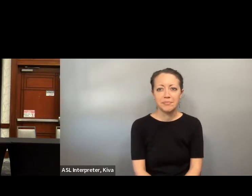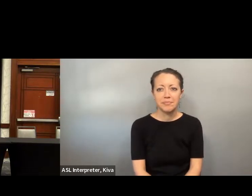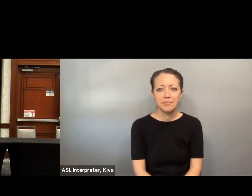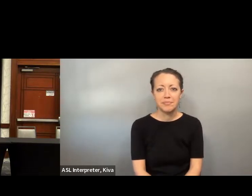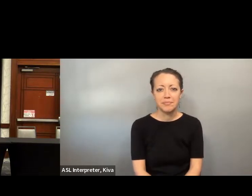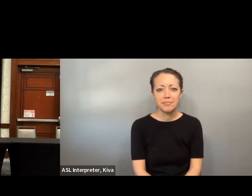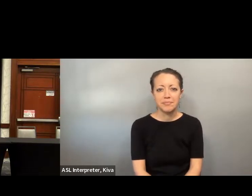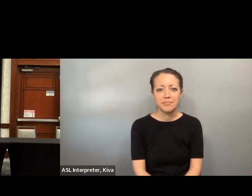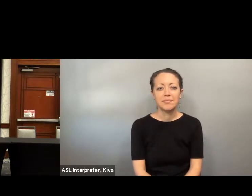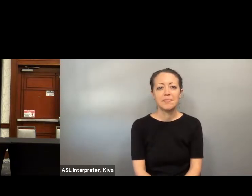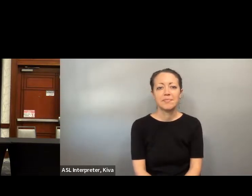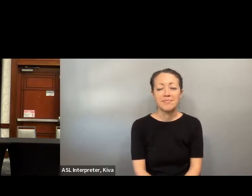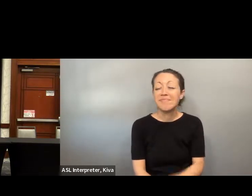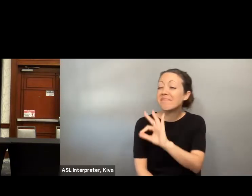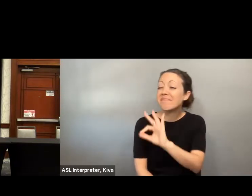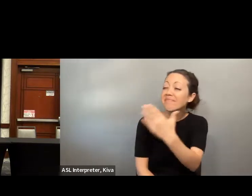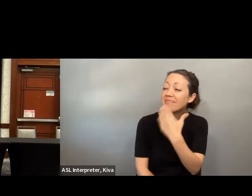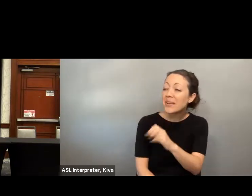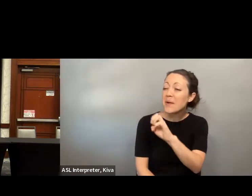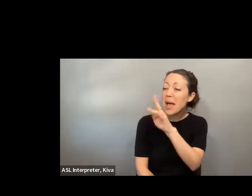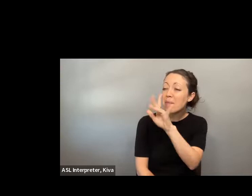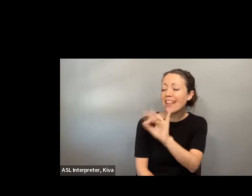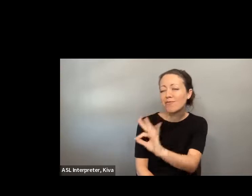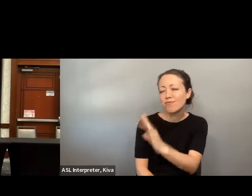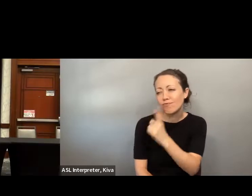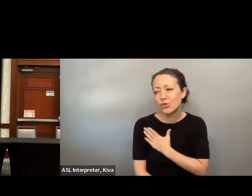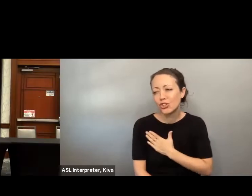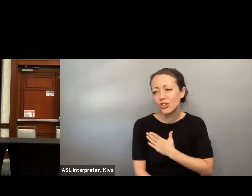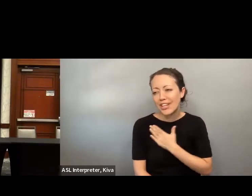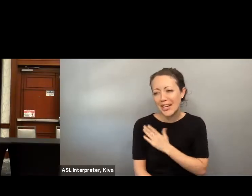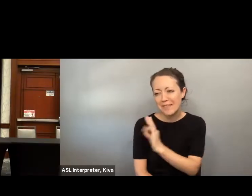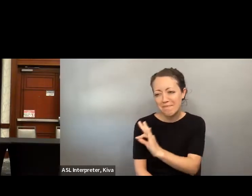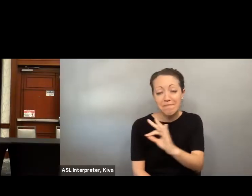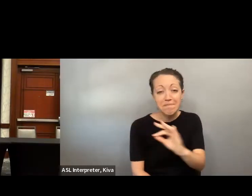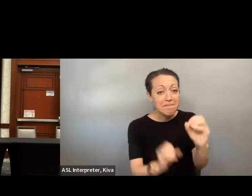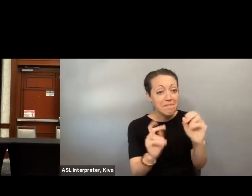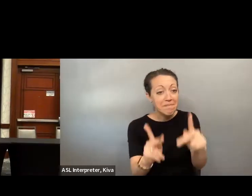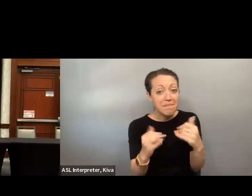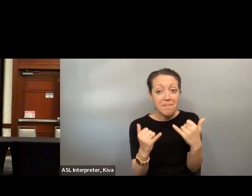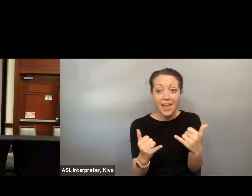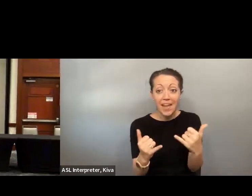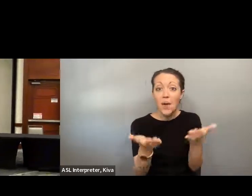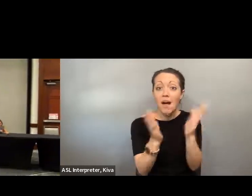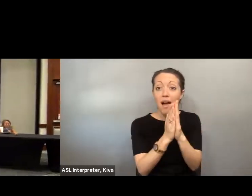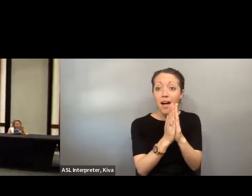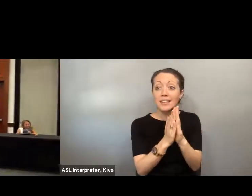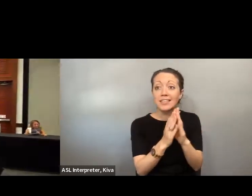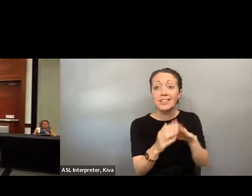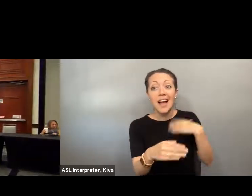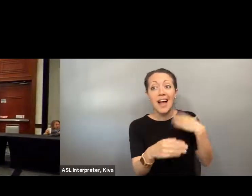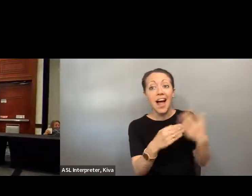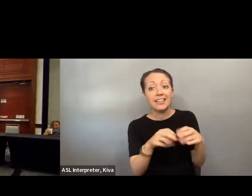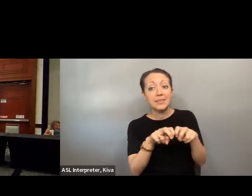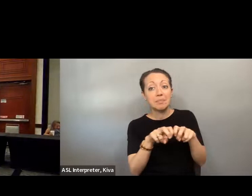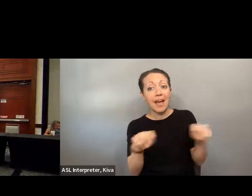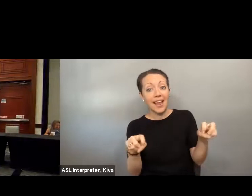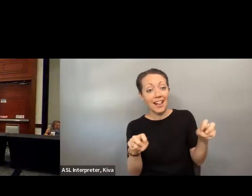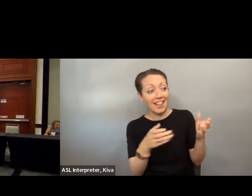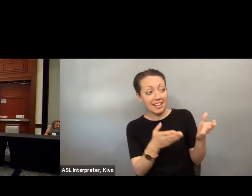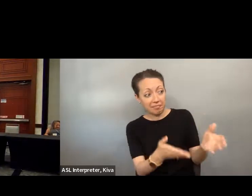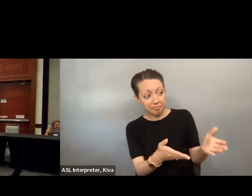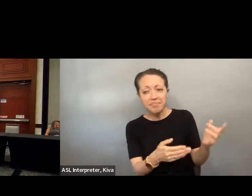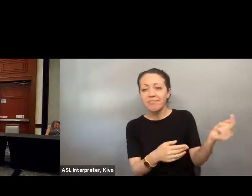Alright. Thank you so much, Emily. We appreciate you alright.